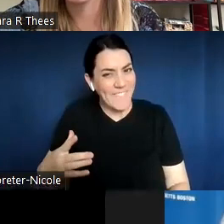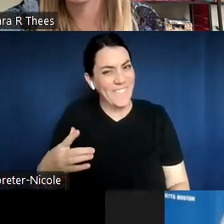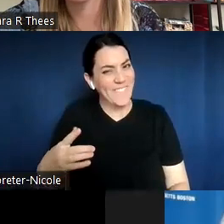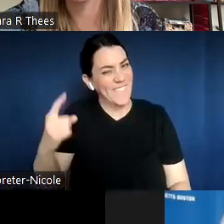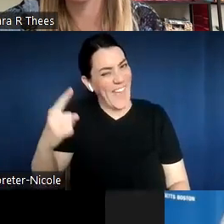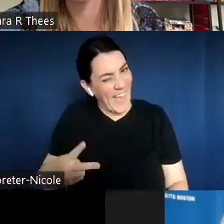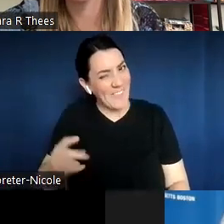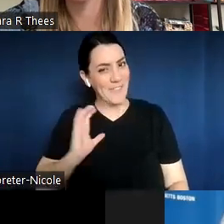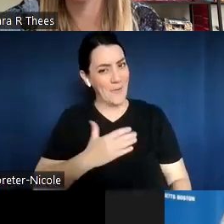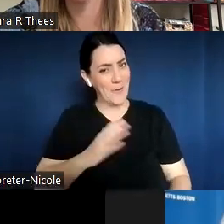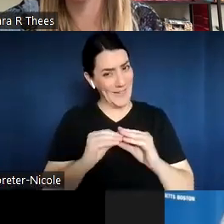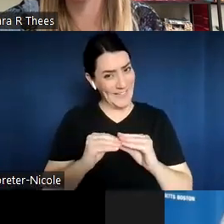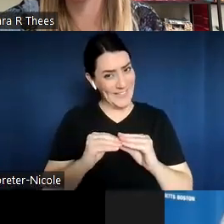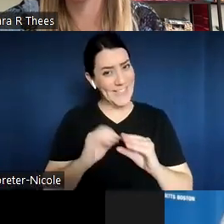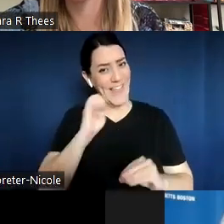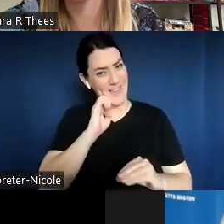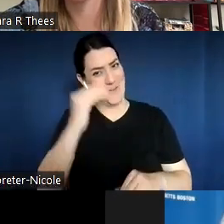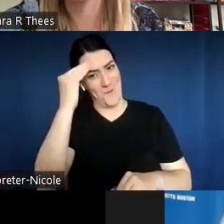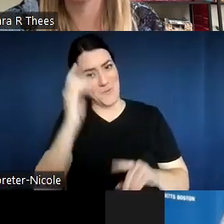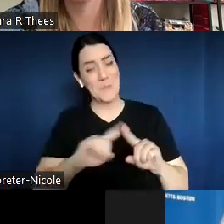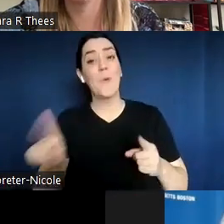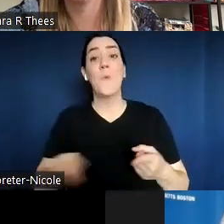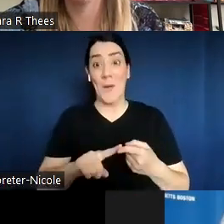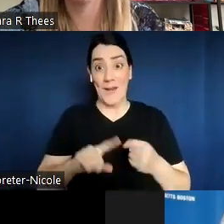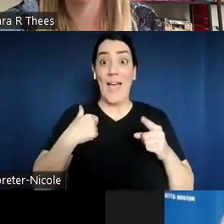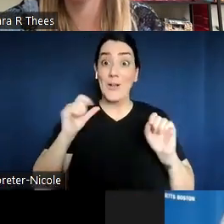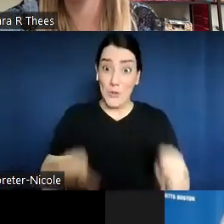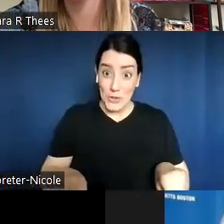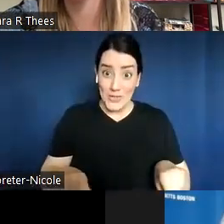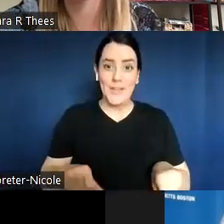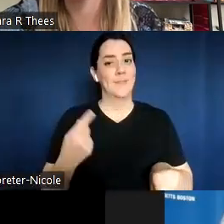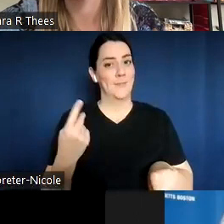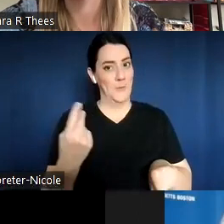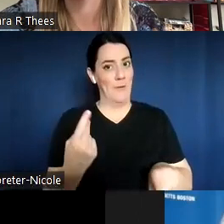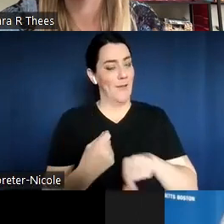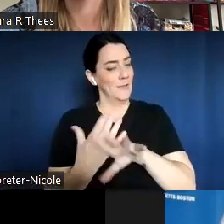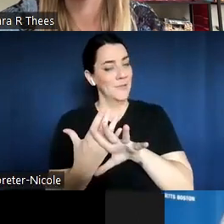really sad because whenever I was able to go we had great conversations.